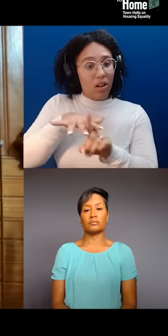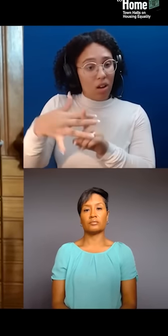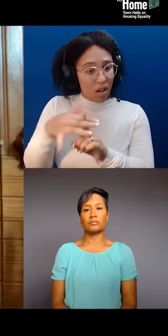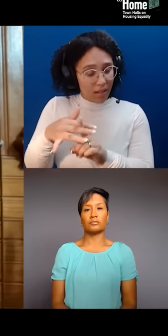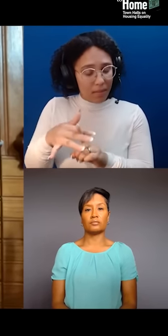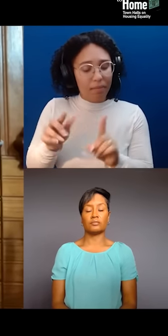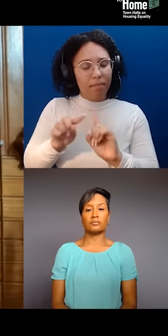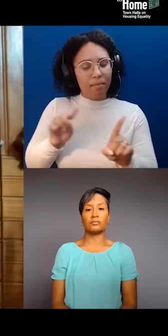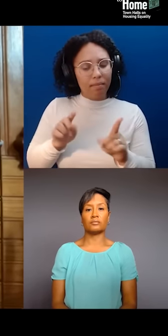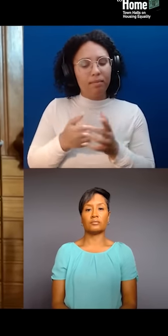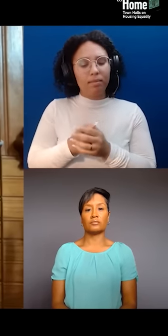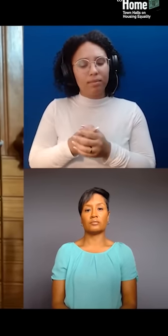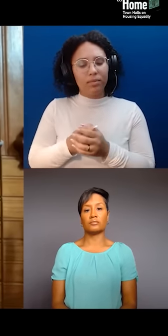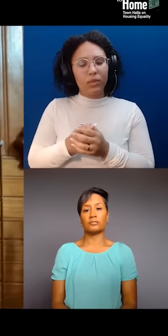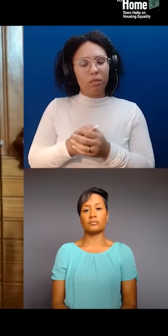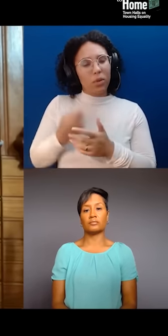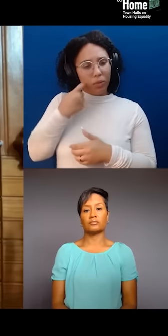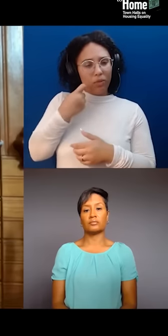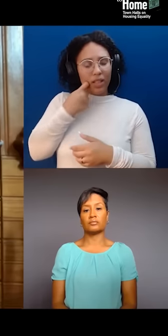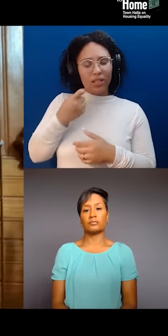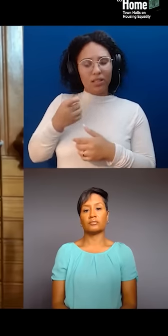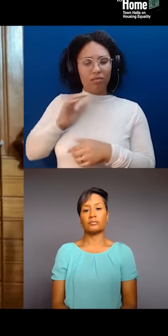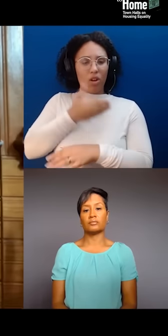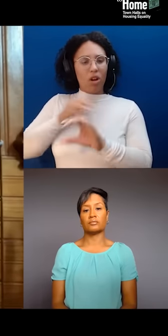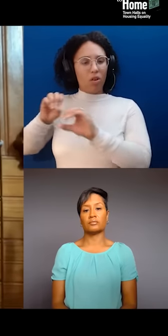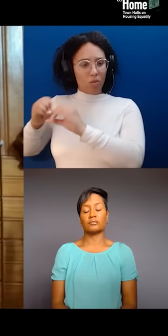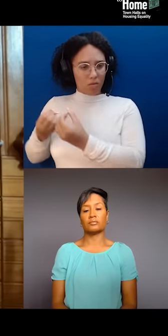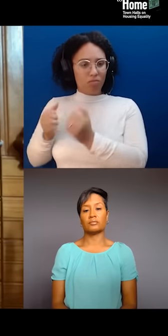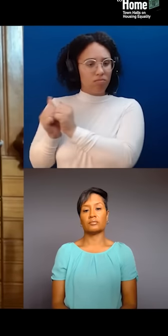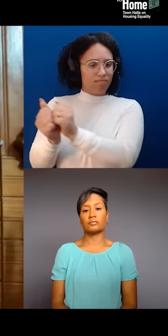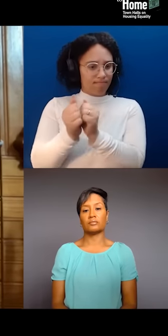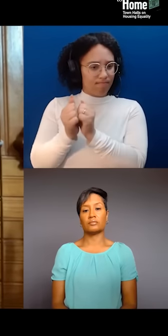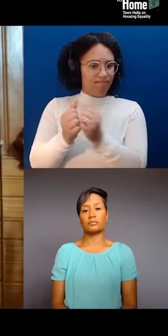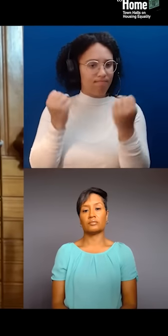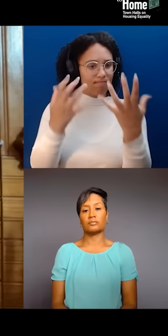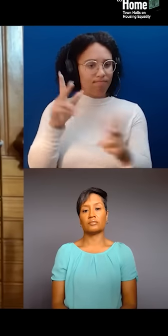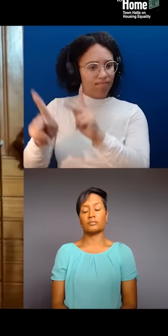together with many, many colleagues, people working in the area, direct action,